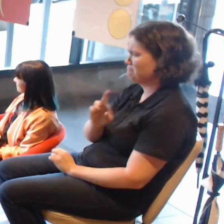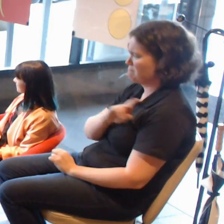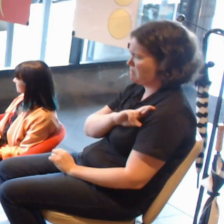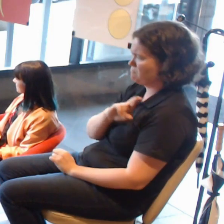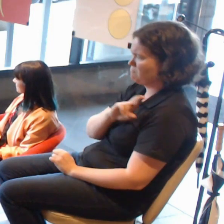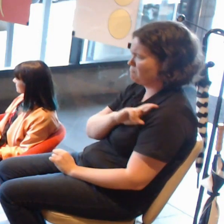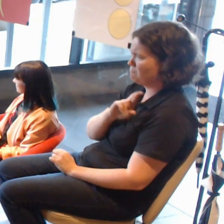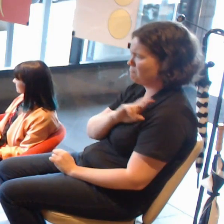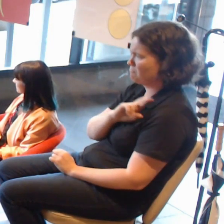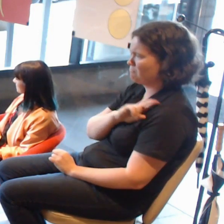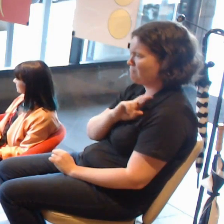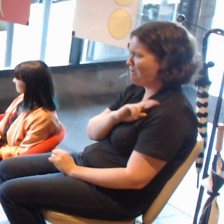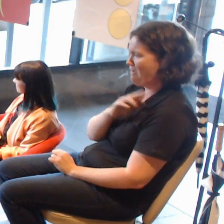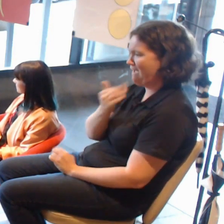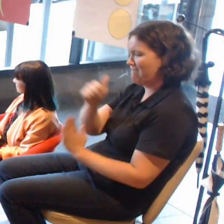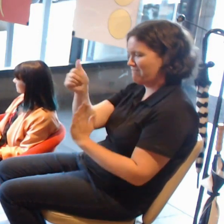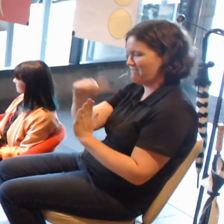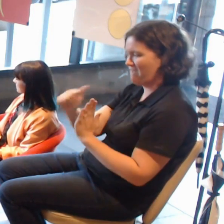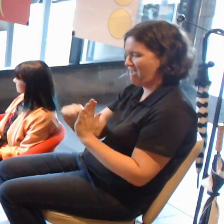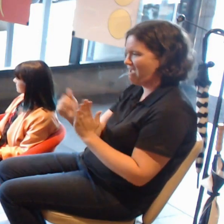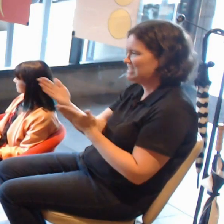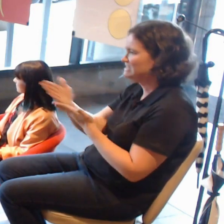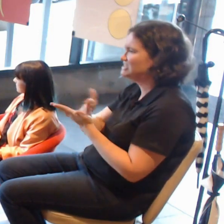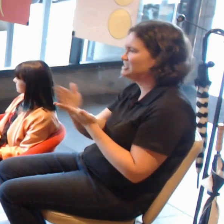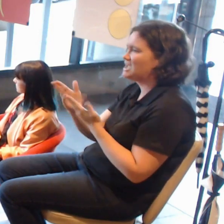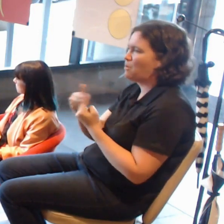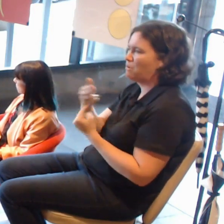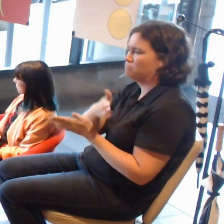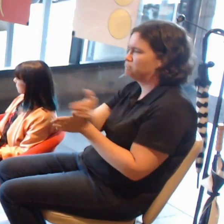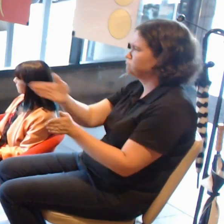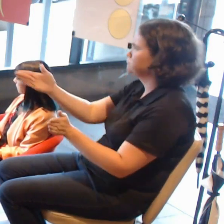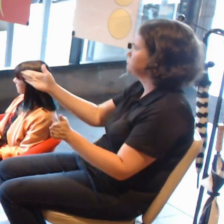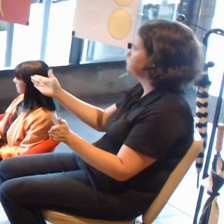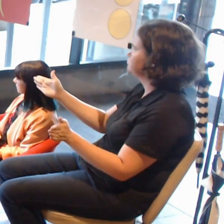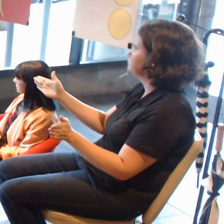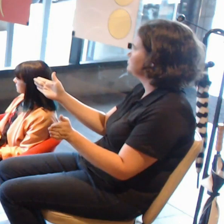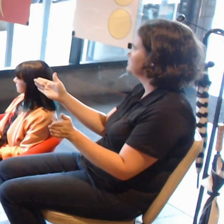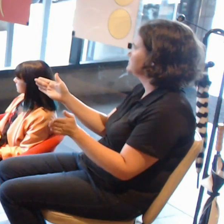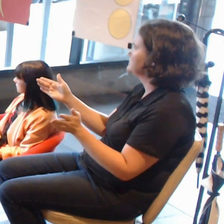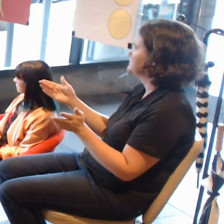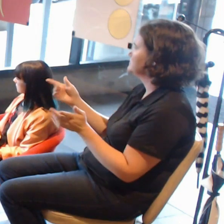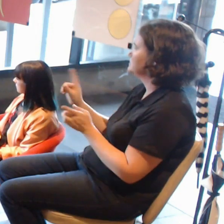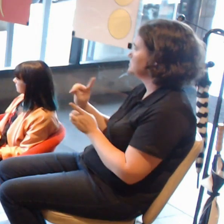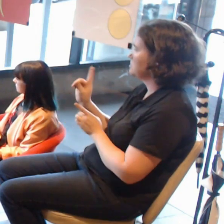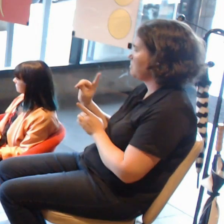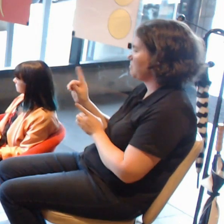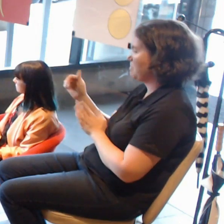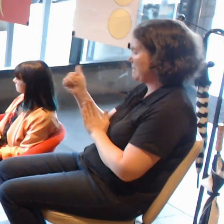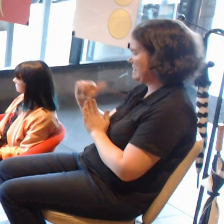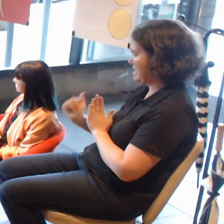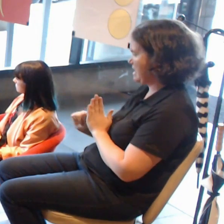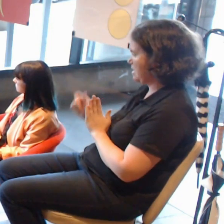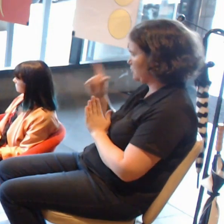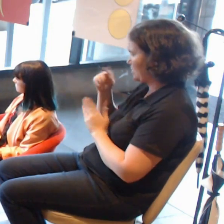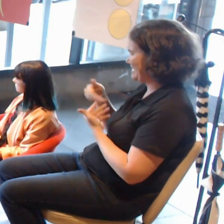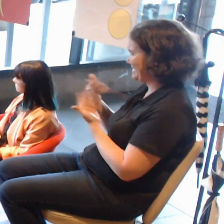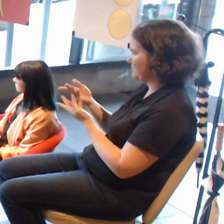where do you see galleries fitting into that space where you can now bring art to the people without them entering your building,